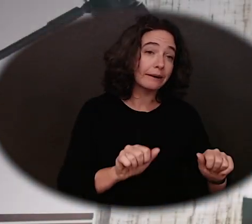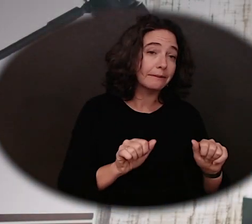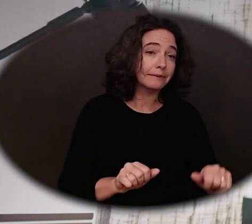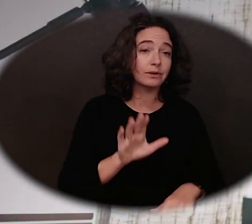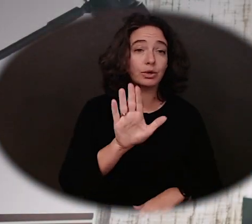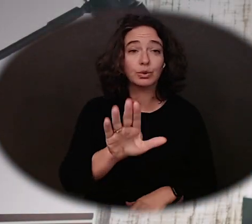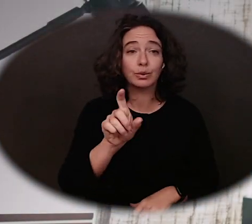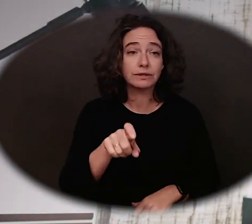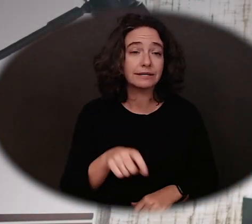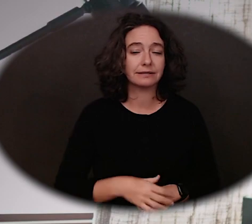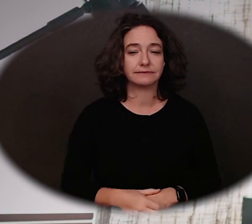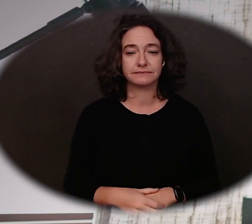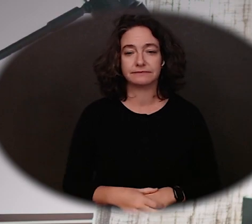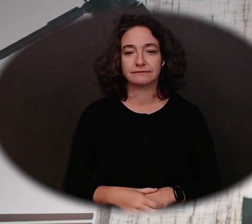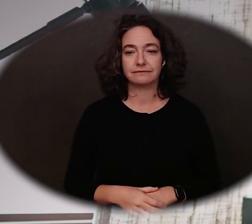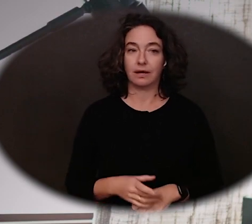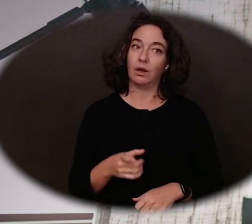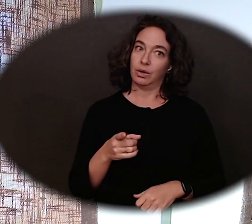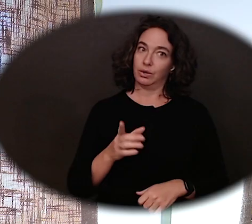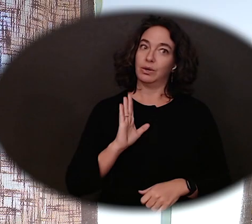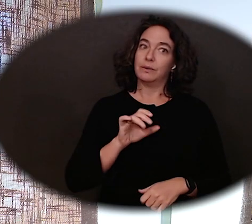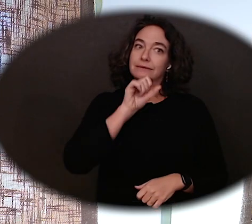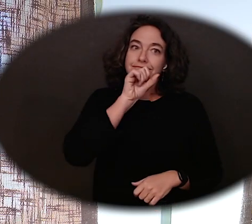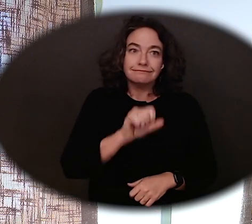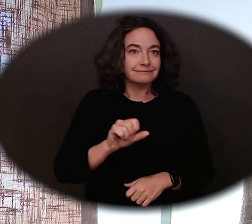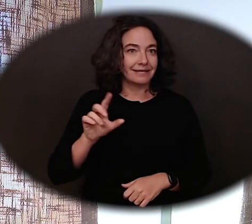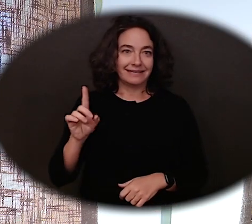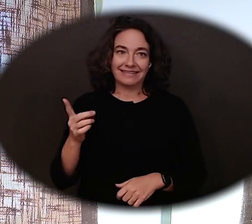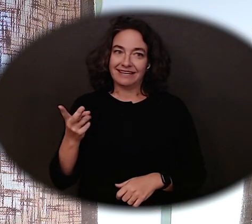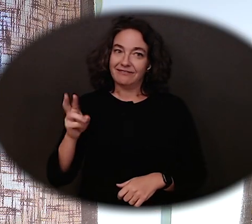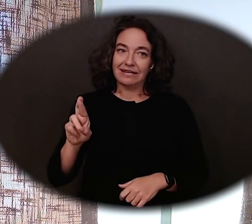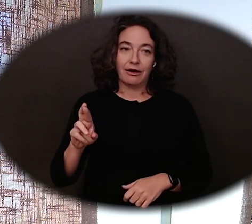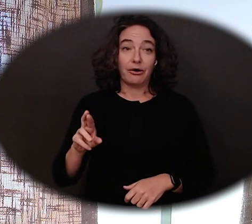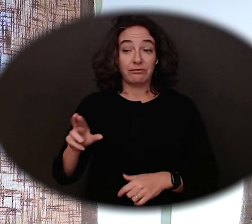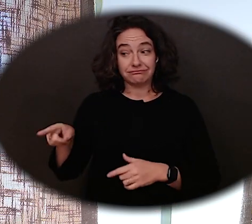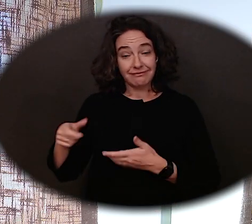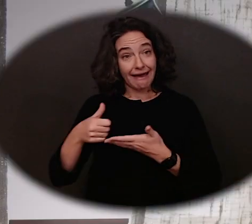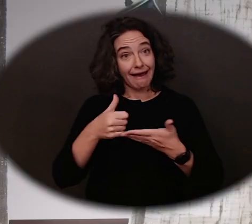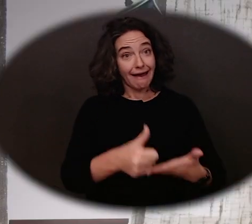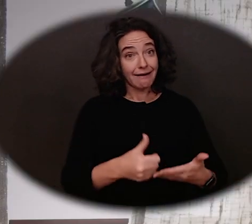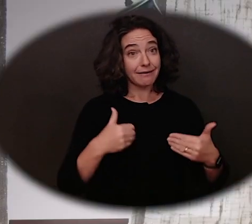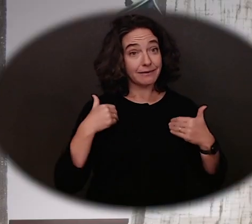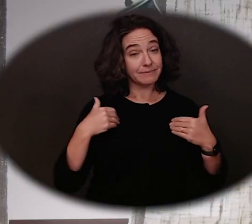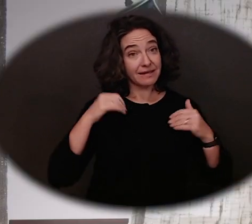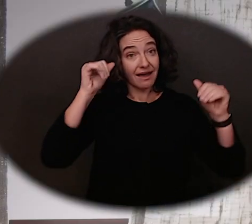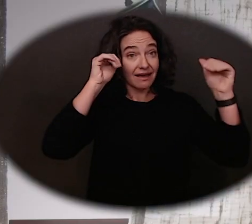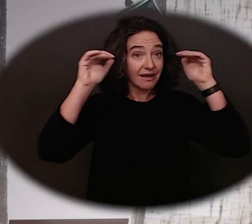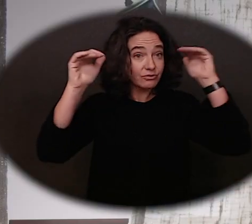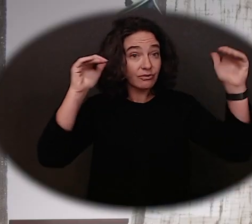You want to really love this... DVR. They help young adults with the jobs